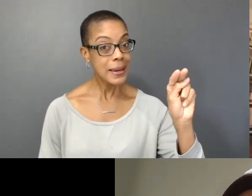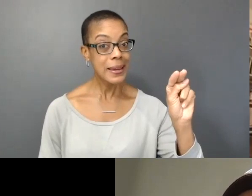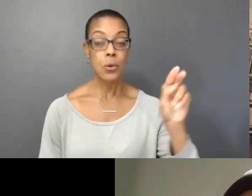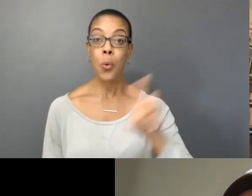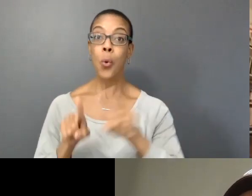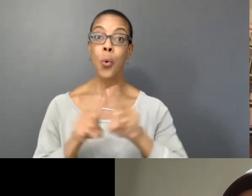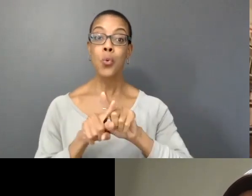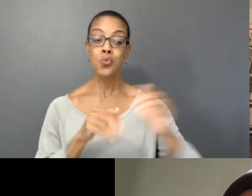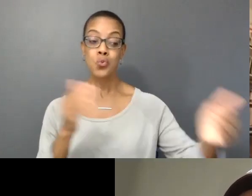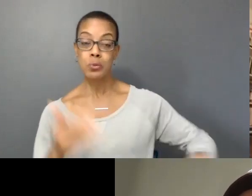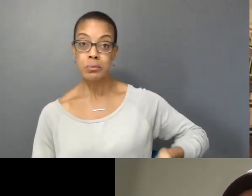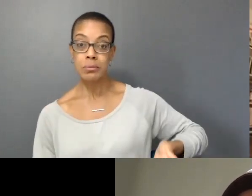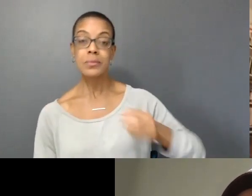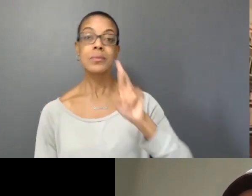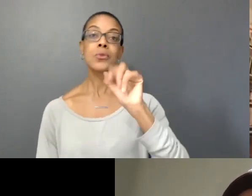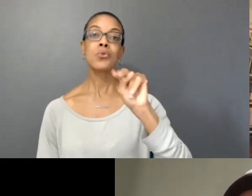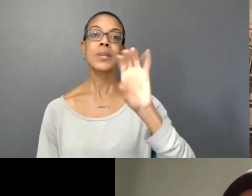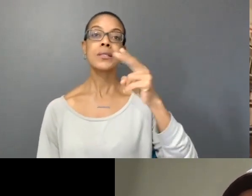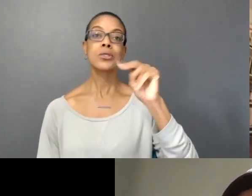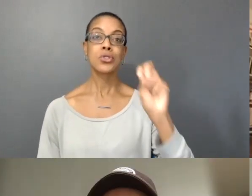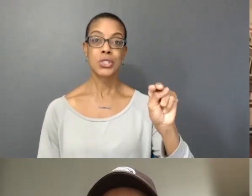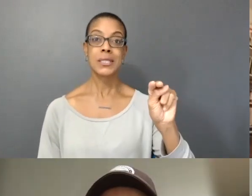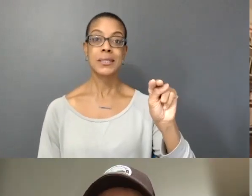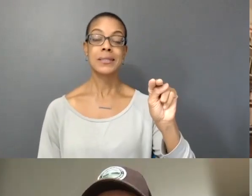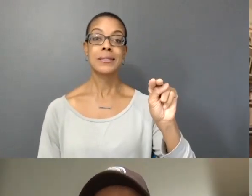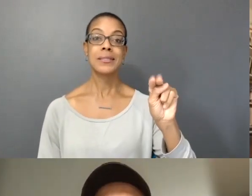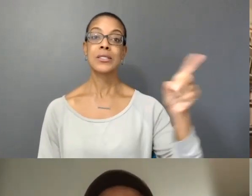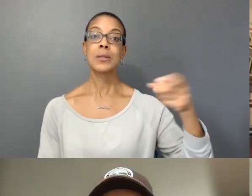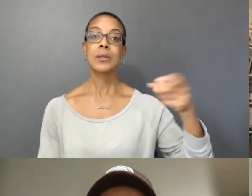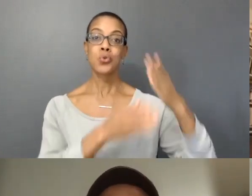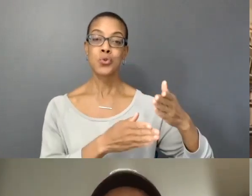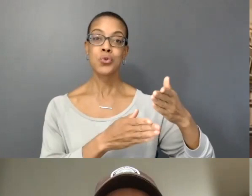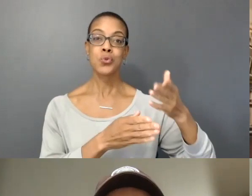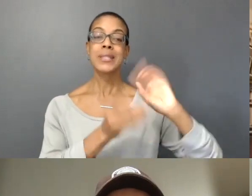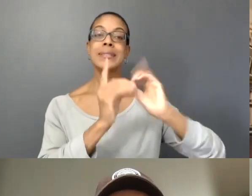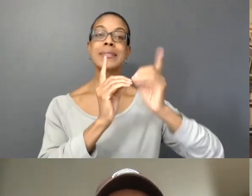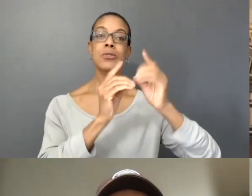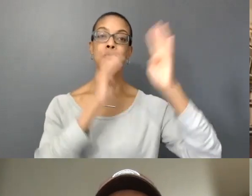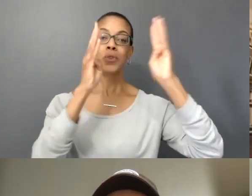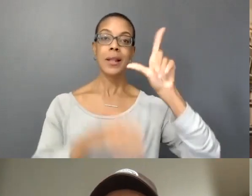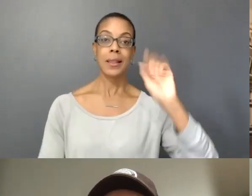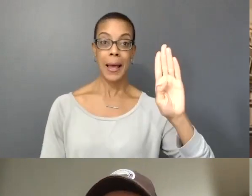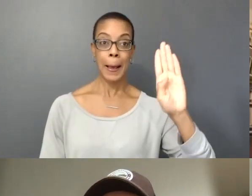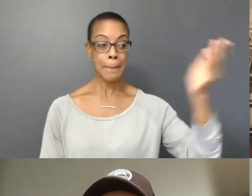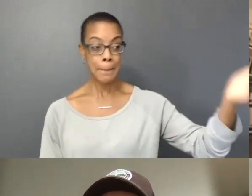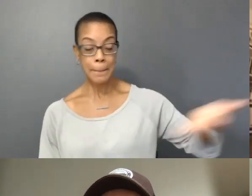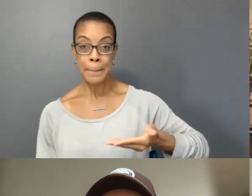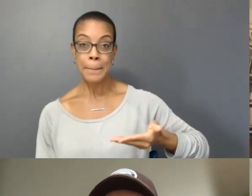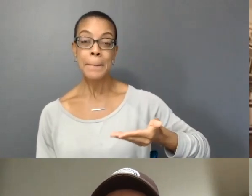who is the producer of the Digital Creators Lab. So if we could invite her as well Rinchen?